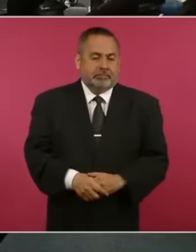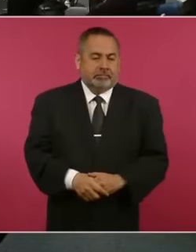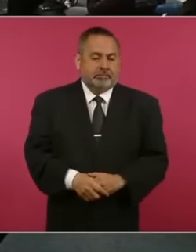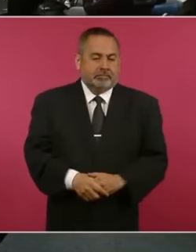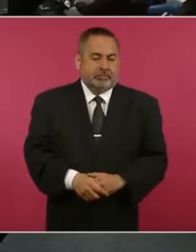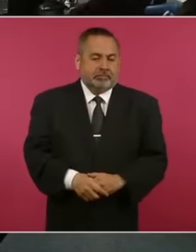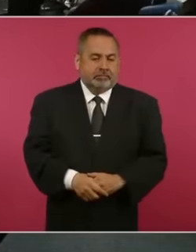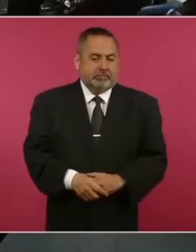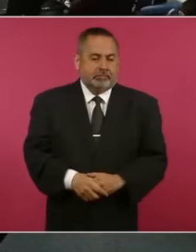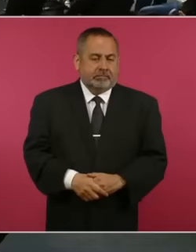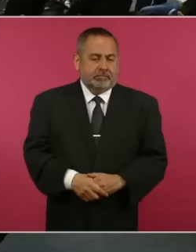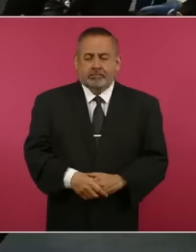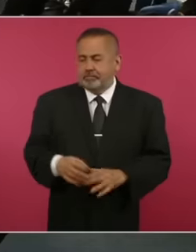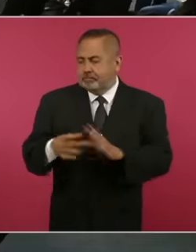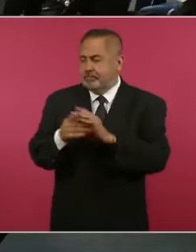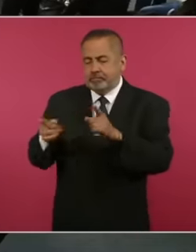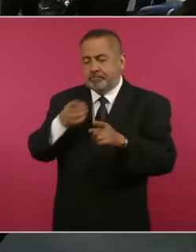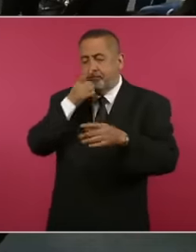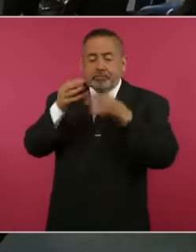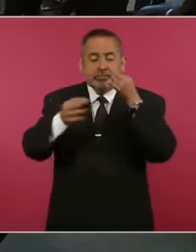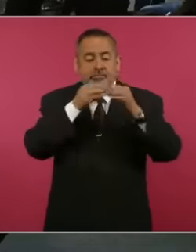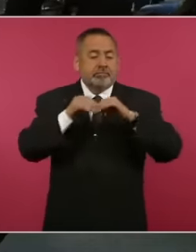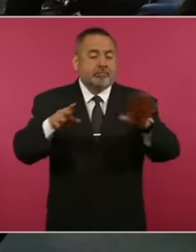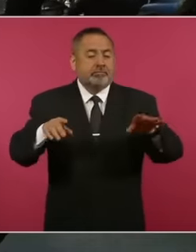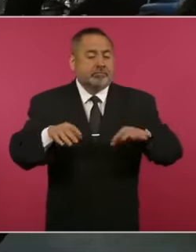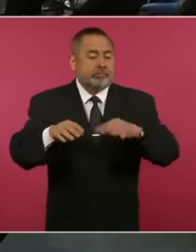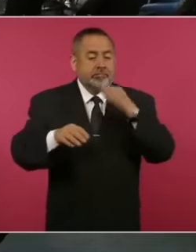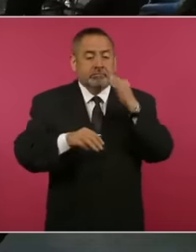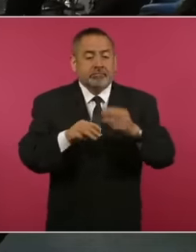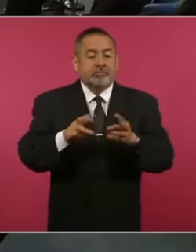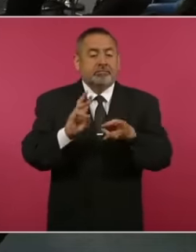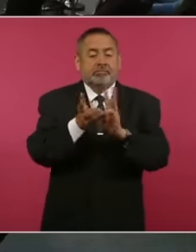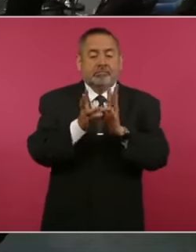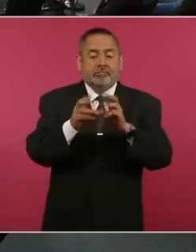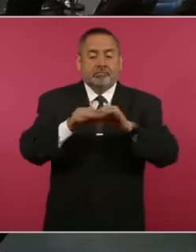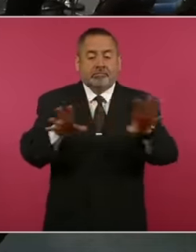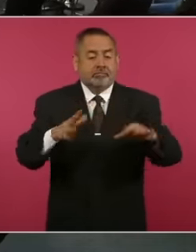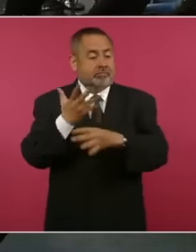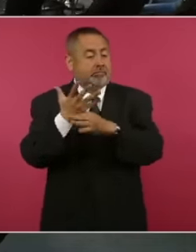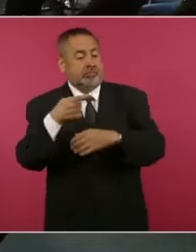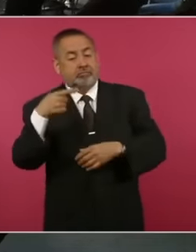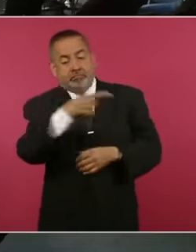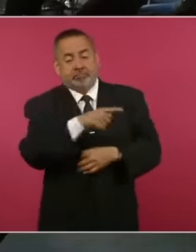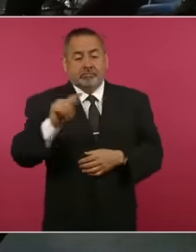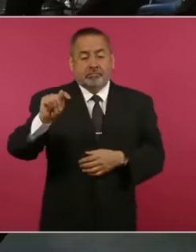please no, it's a note that circulated on WhatsApp attributing the origin to Telemundo, which